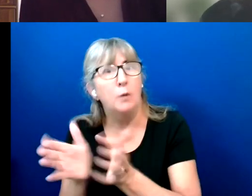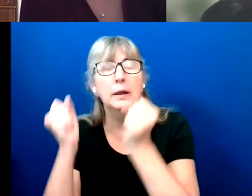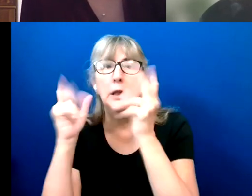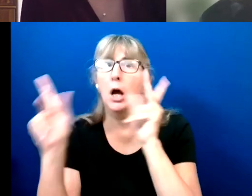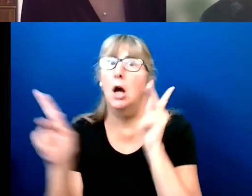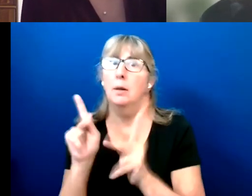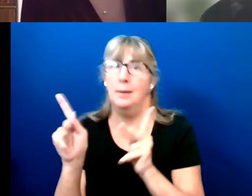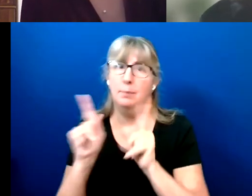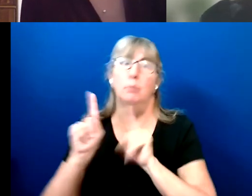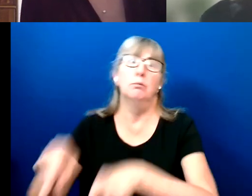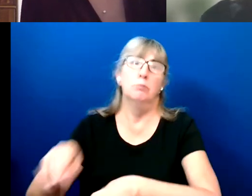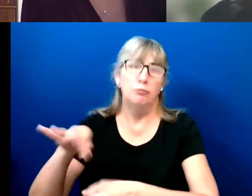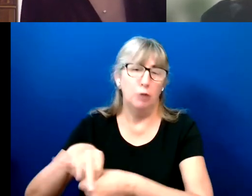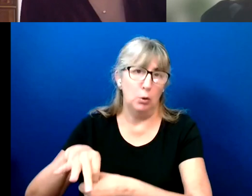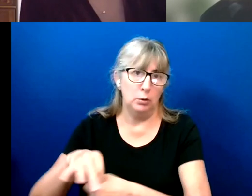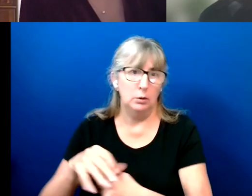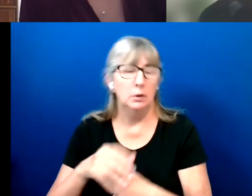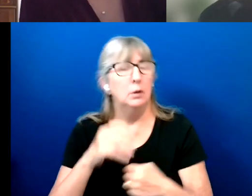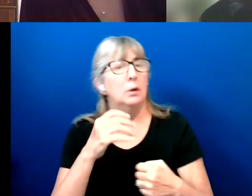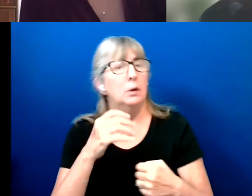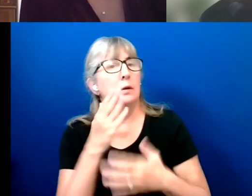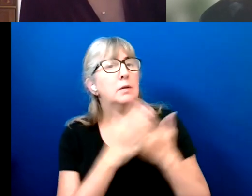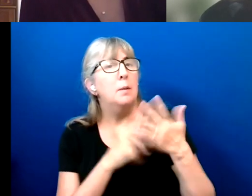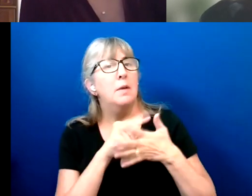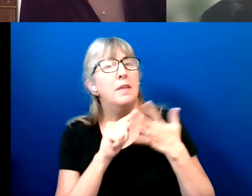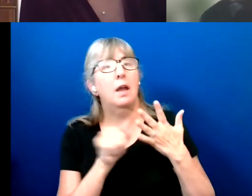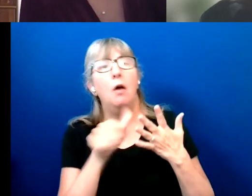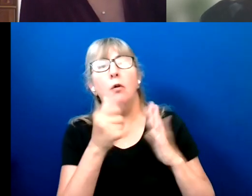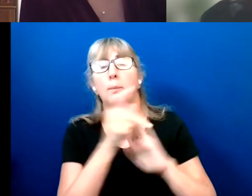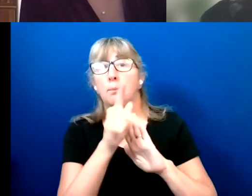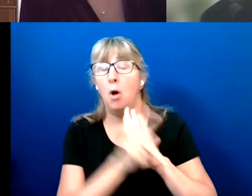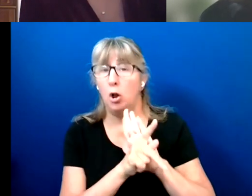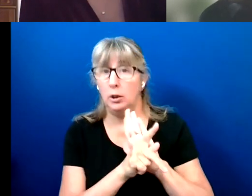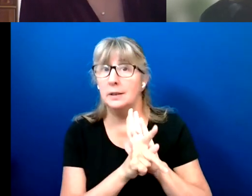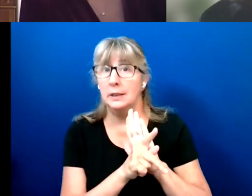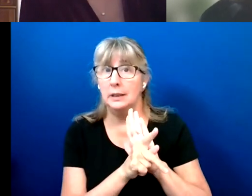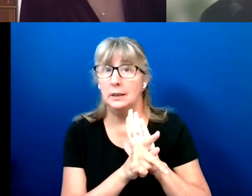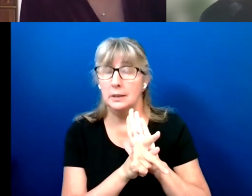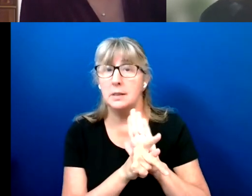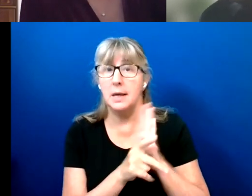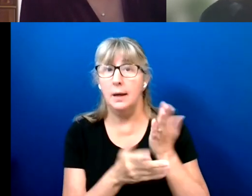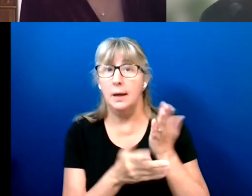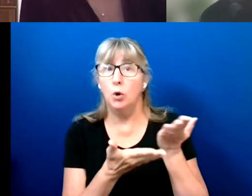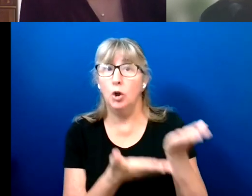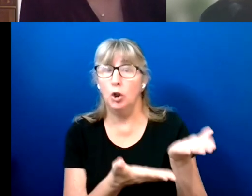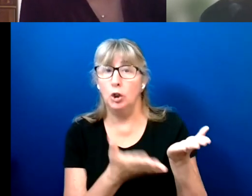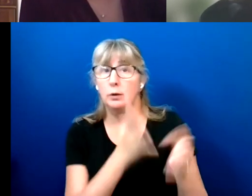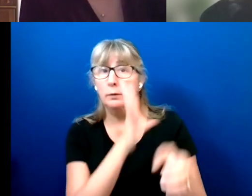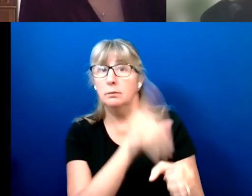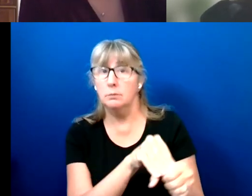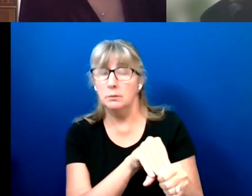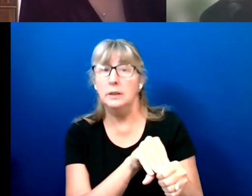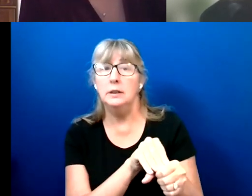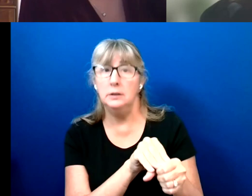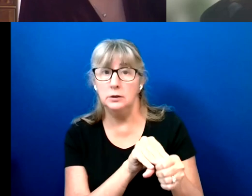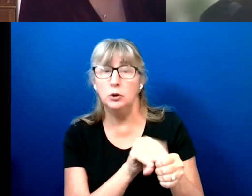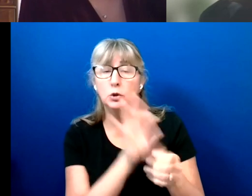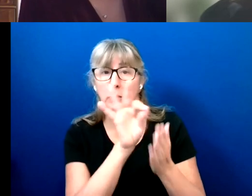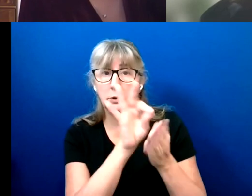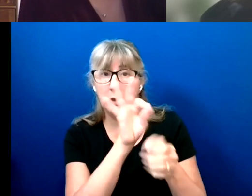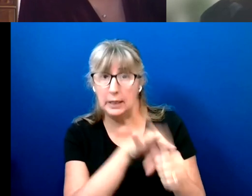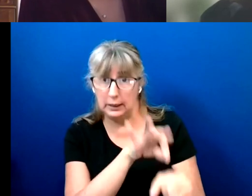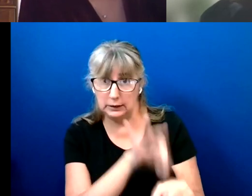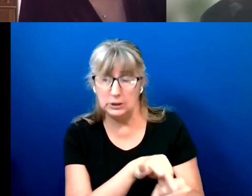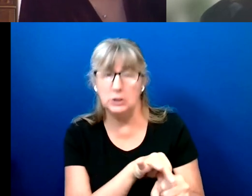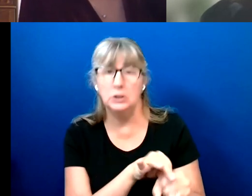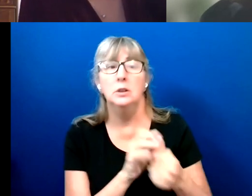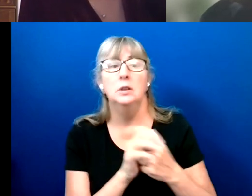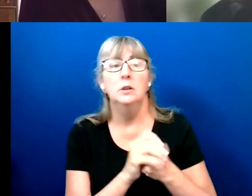I think some of the other policies that were up for debate, MediCare, accessibility, cutting